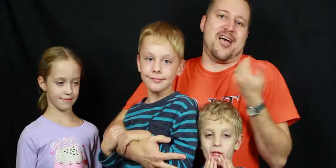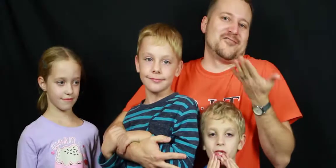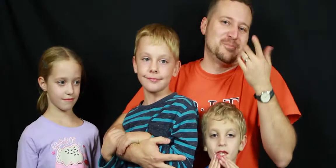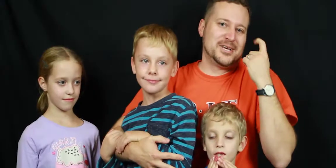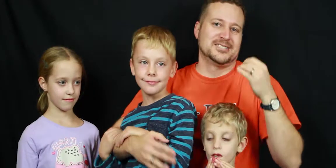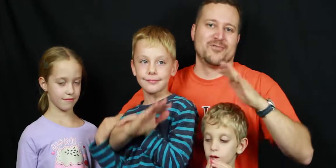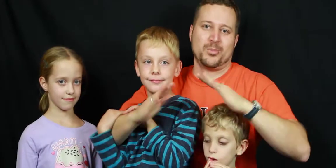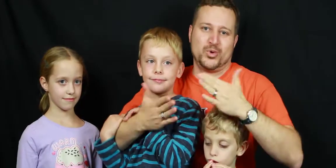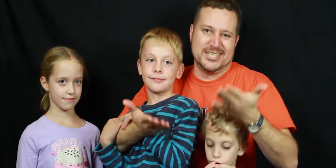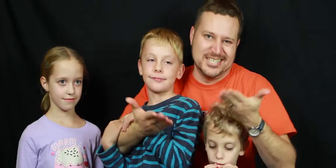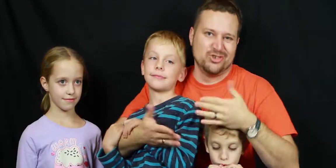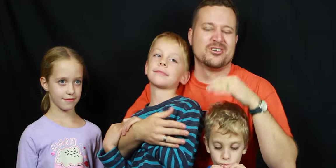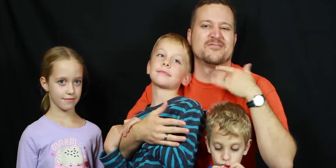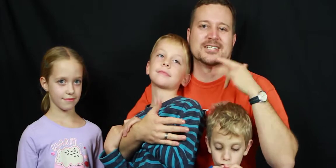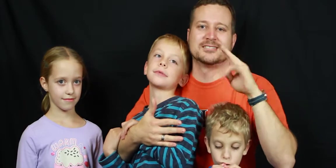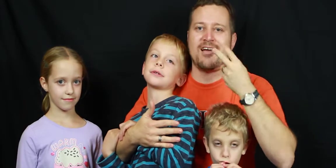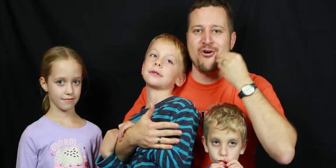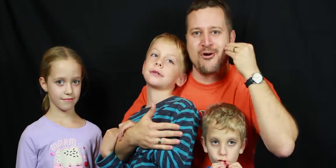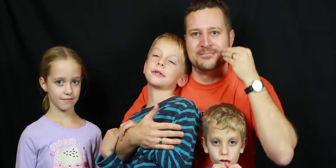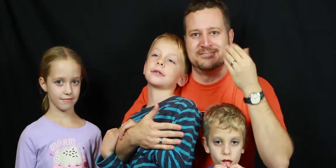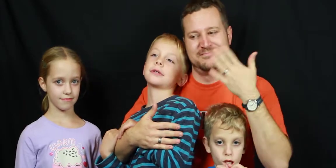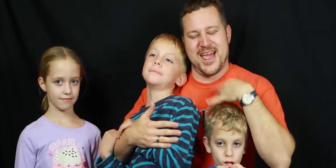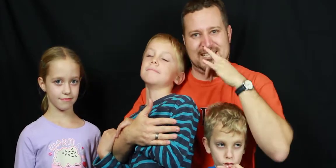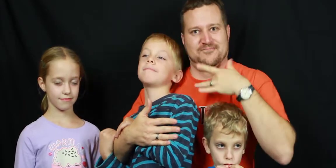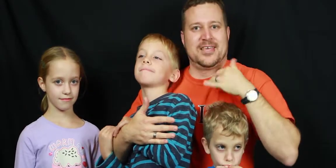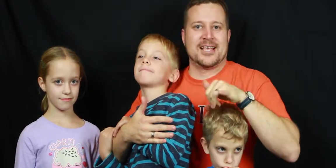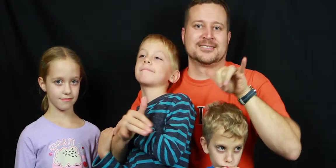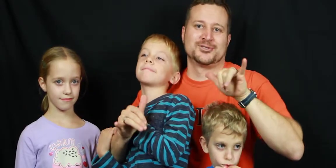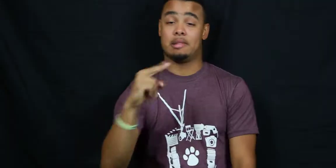I love it here because of the community in place on campus. It's like a second home to me. My kids feel like that, too.